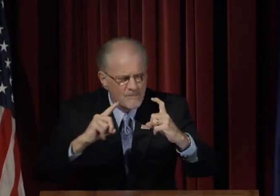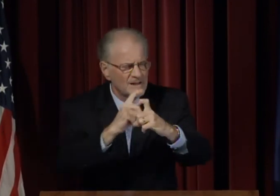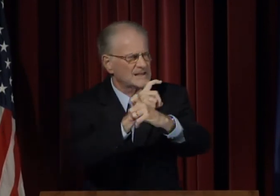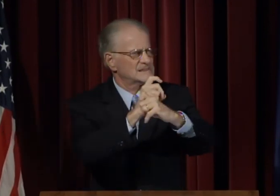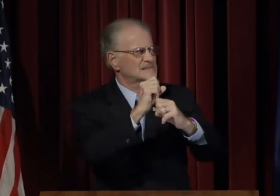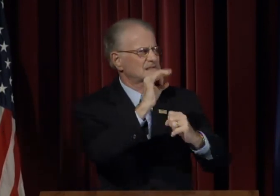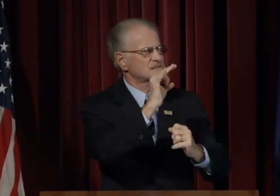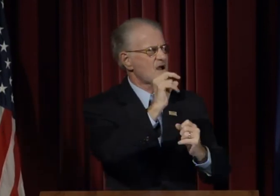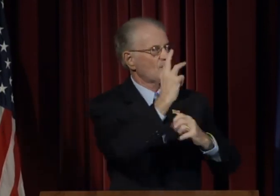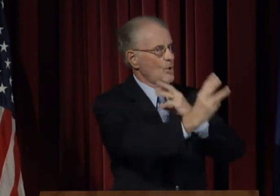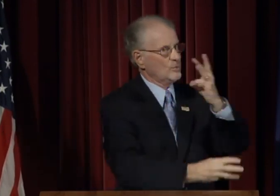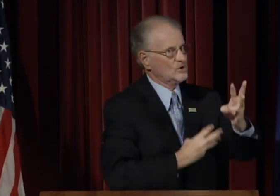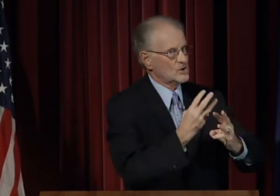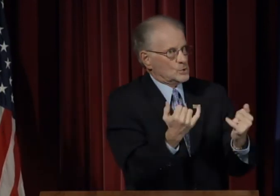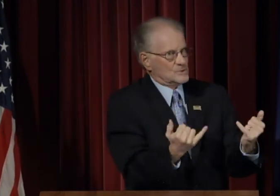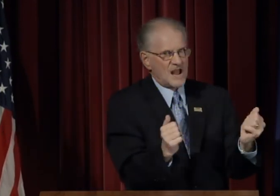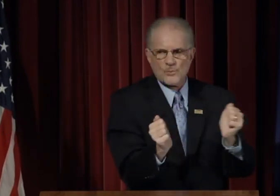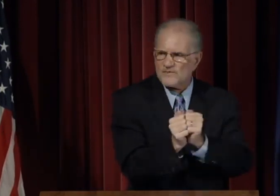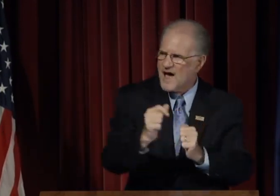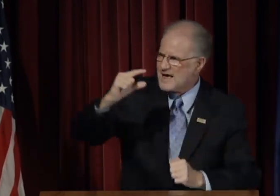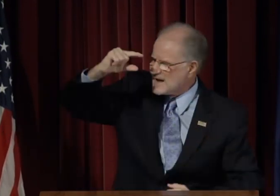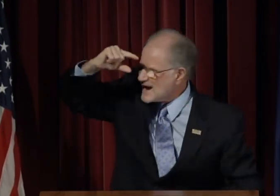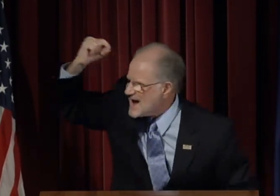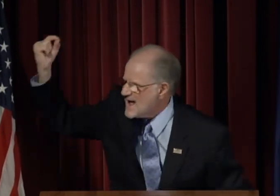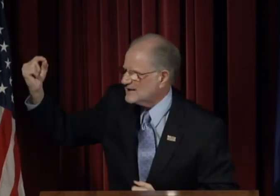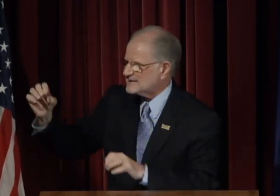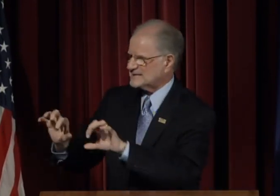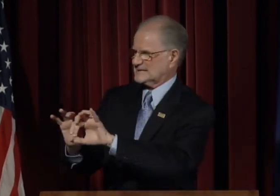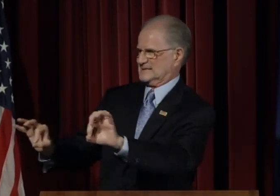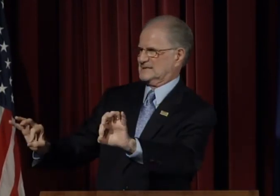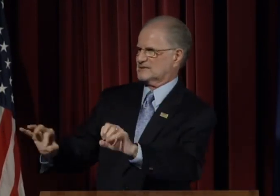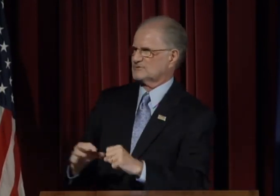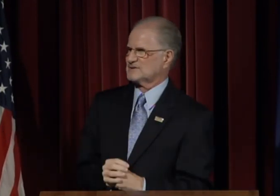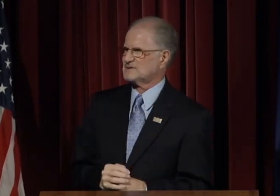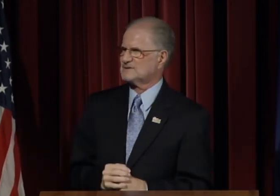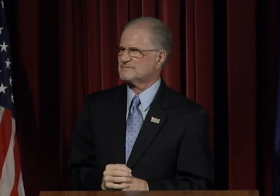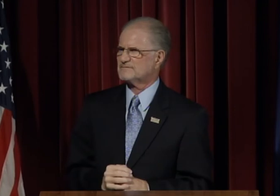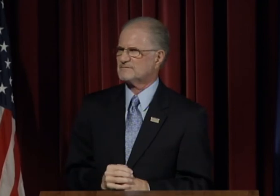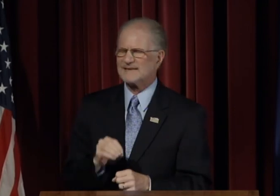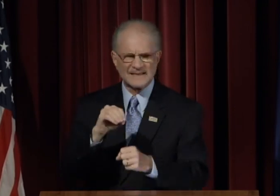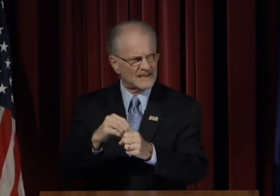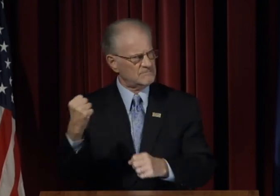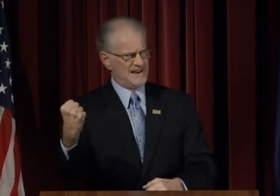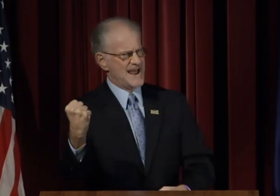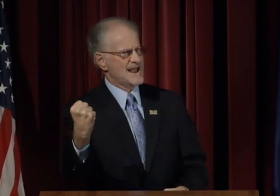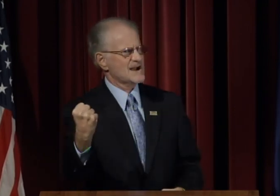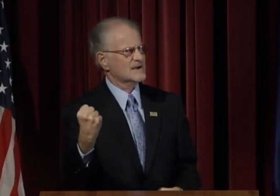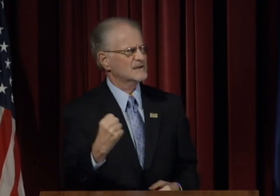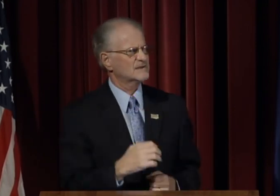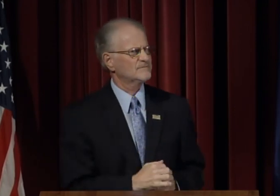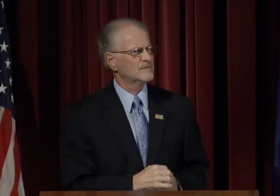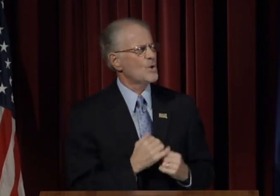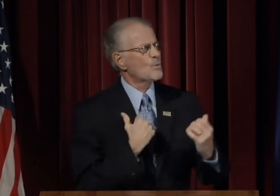with a Gallaudet degree in hand.